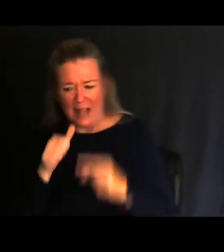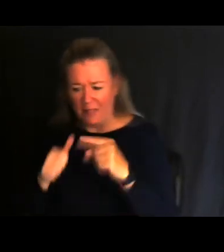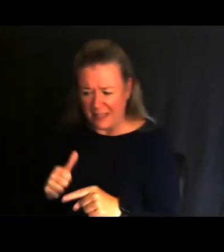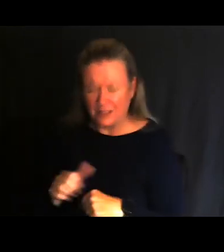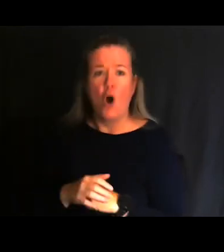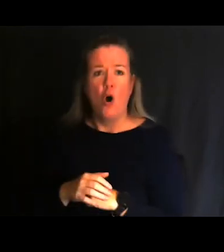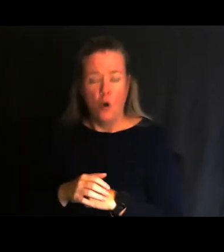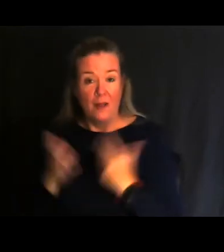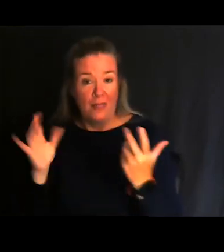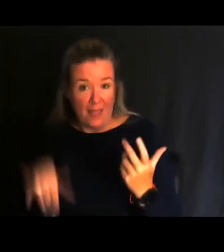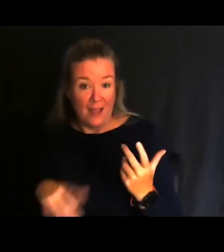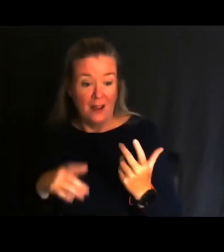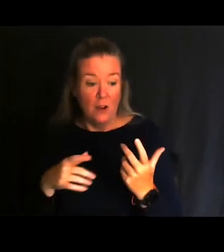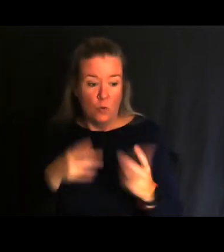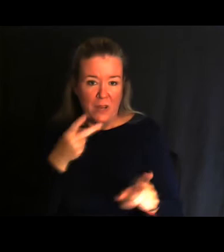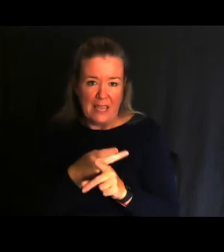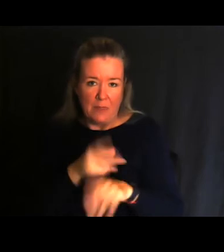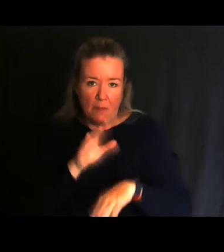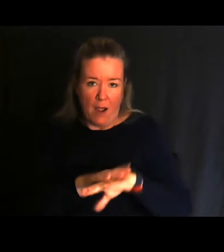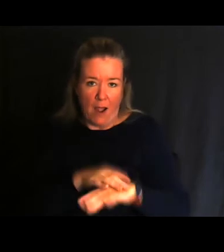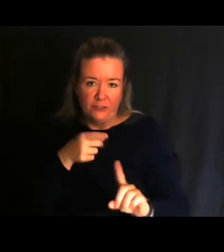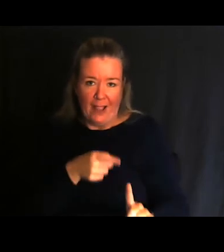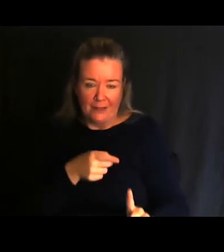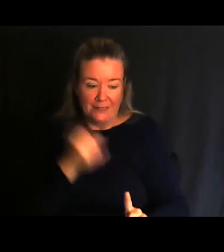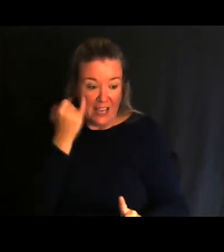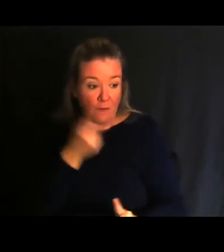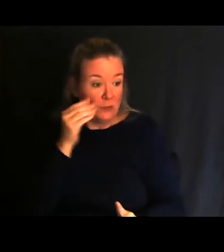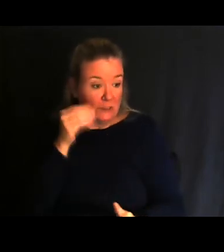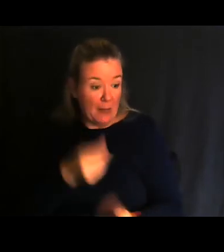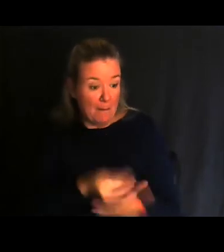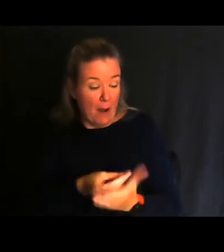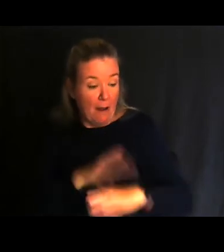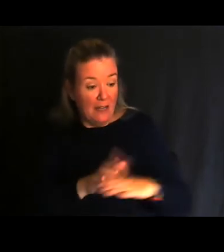We also hold them to task to say, if you're going to spend money on developing new things,